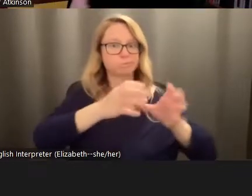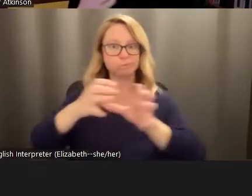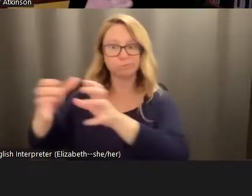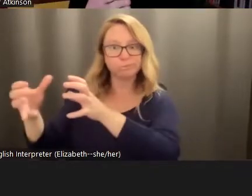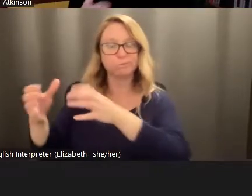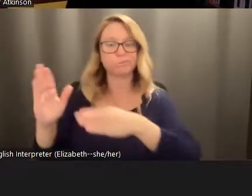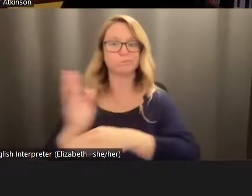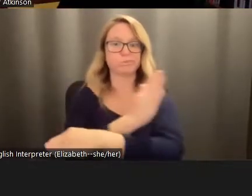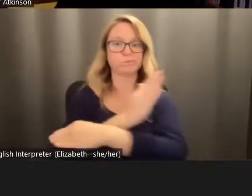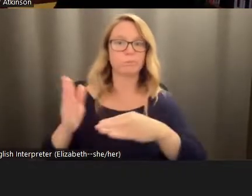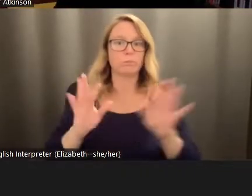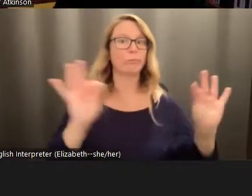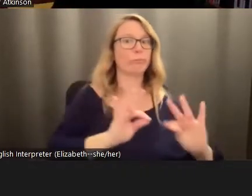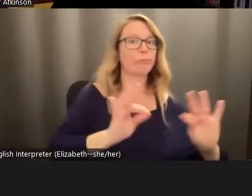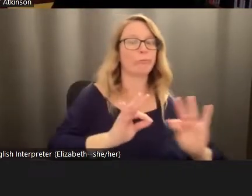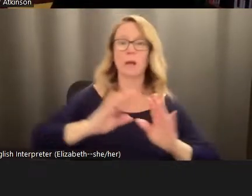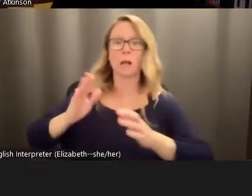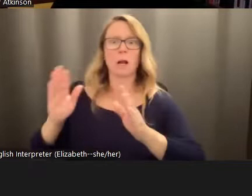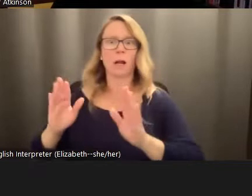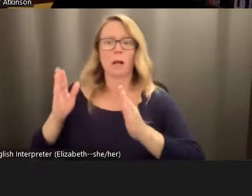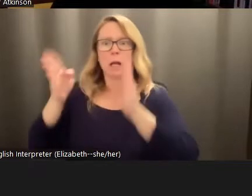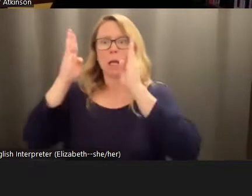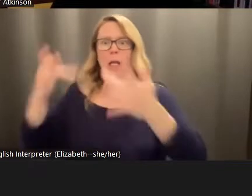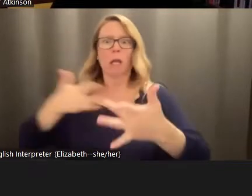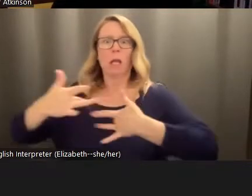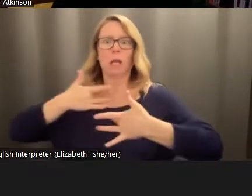from dismissive to alarmed. And in the last five years, the